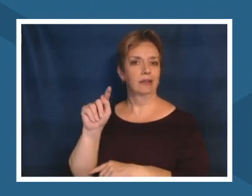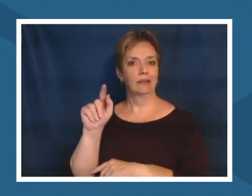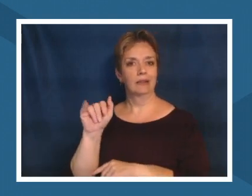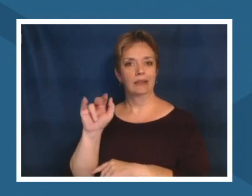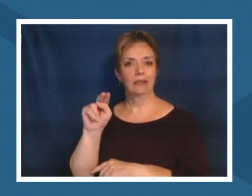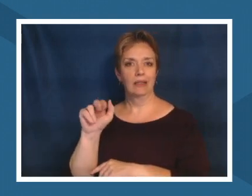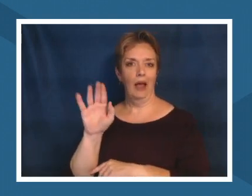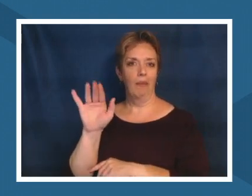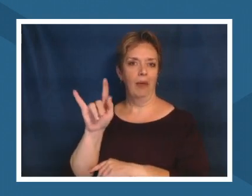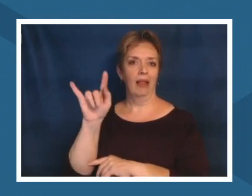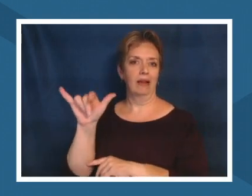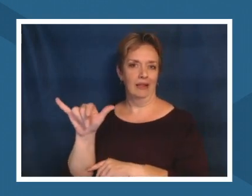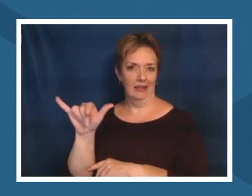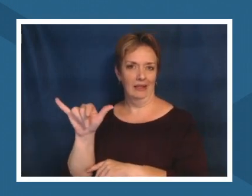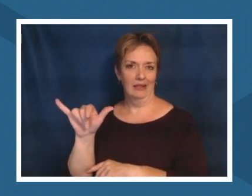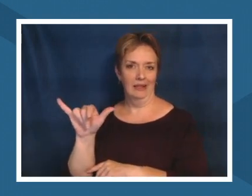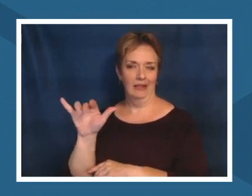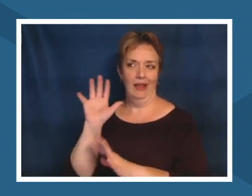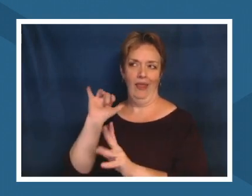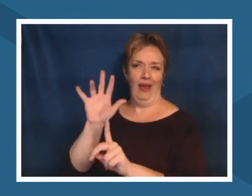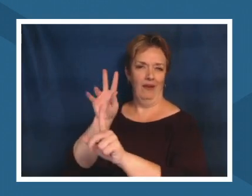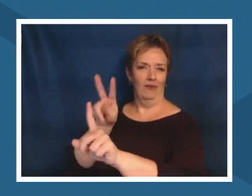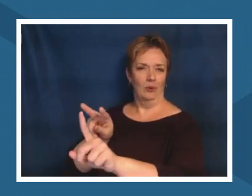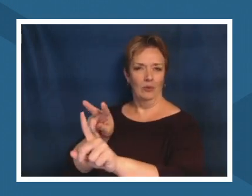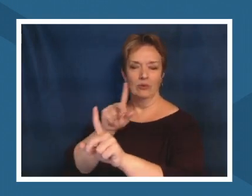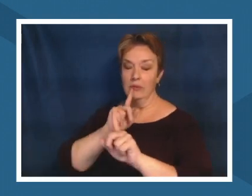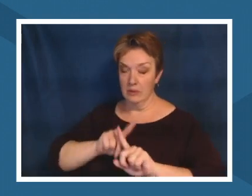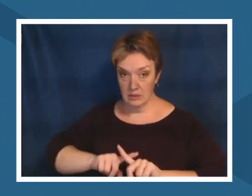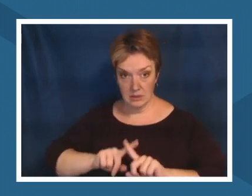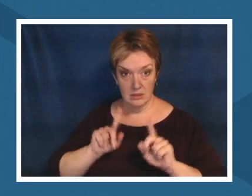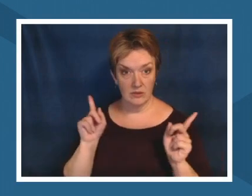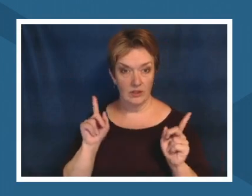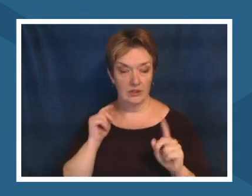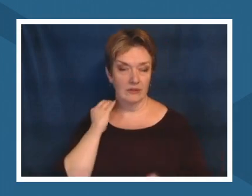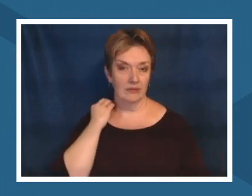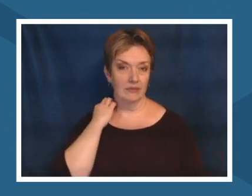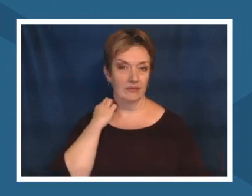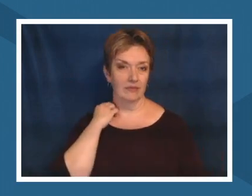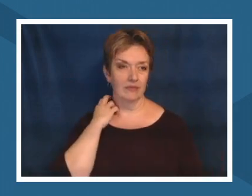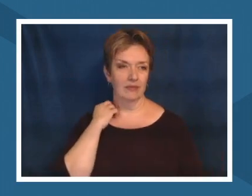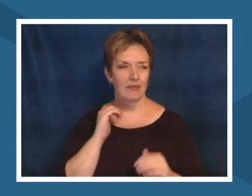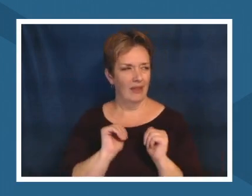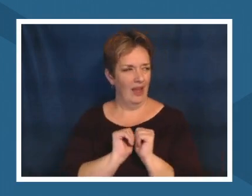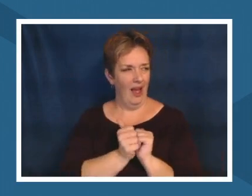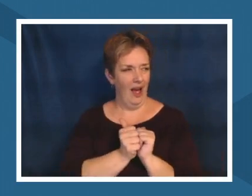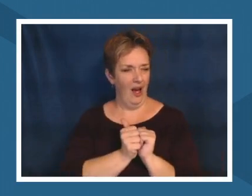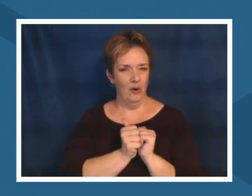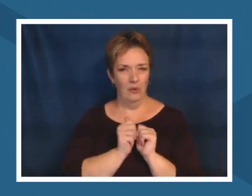our work that